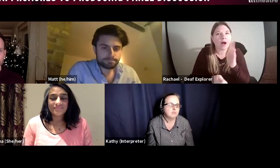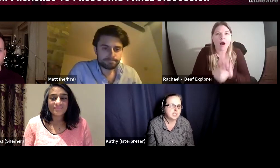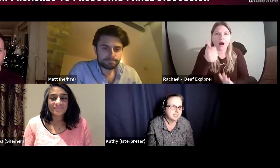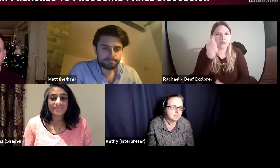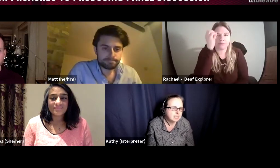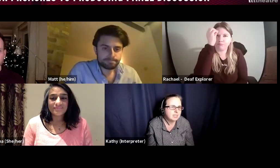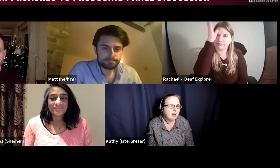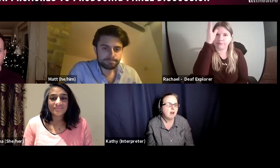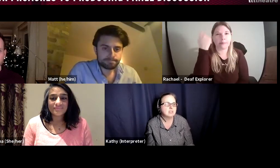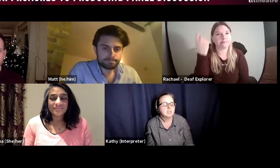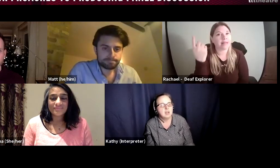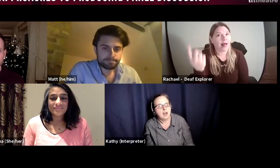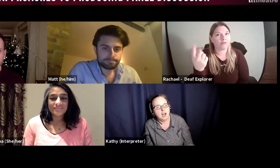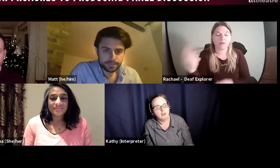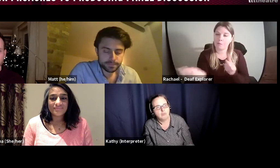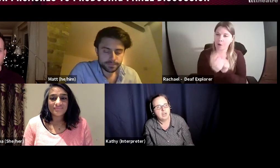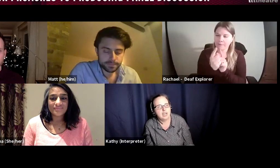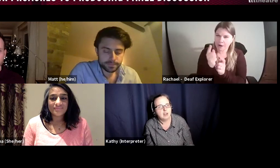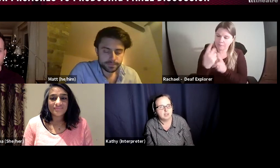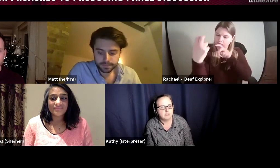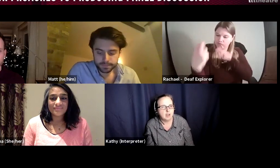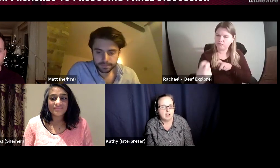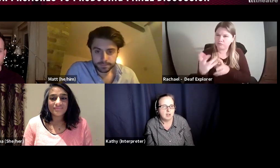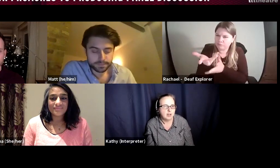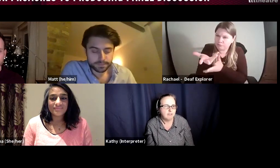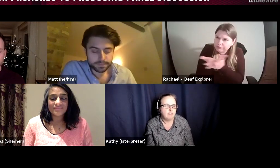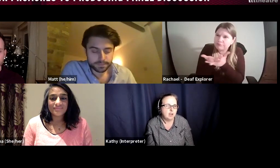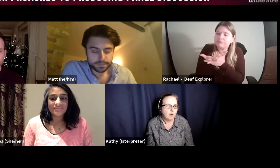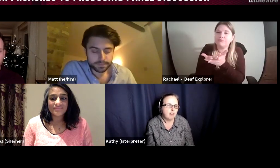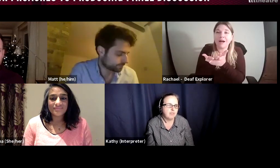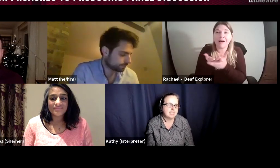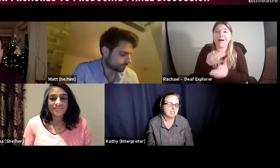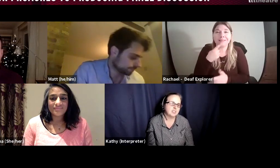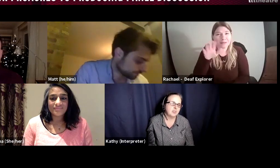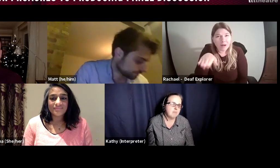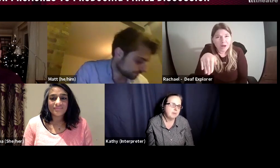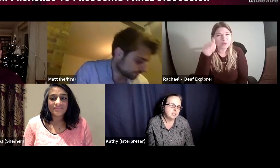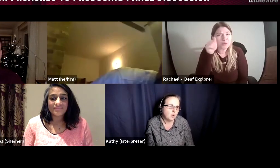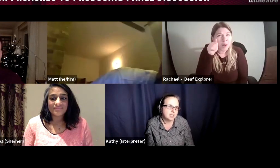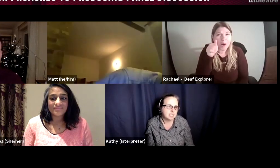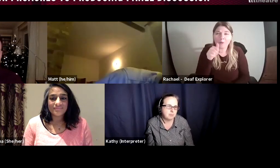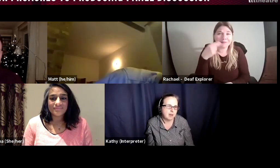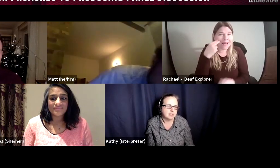in disability arts, really fully aware of that sector and I remember talking to this person